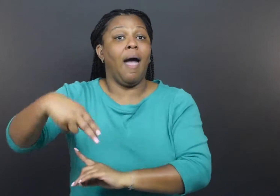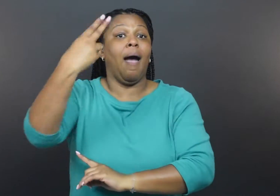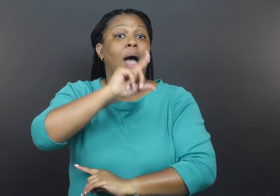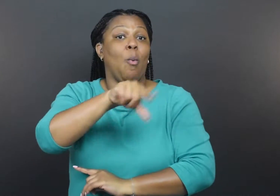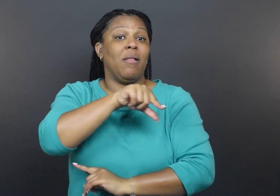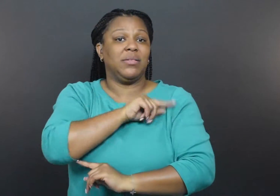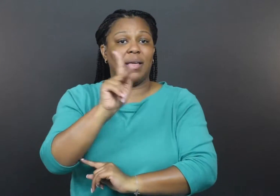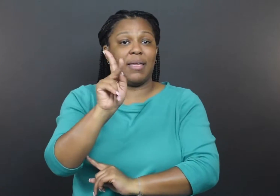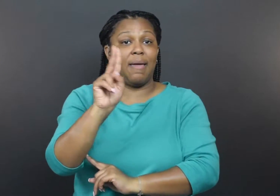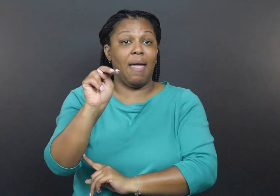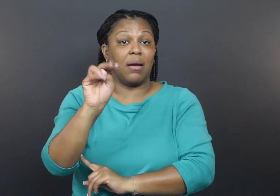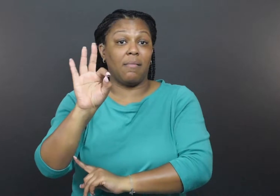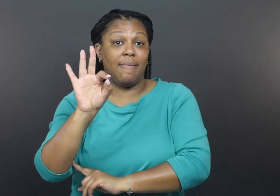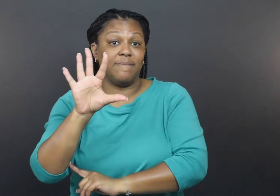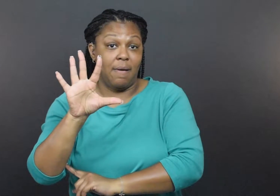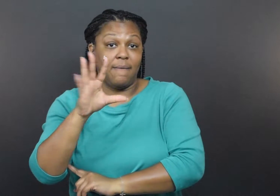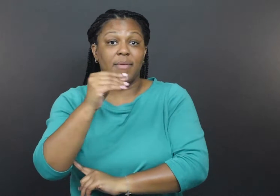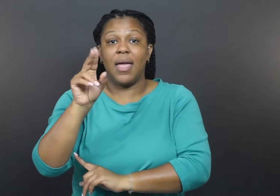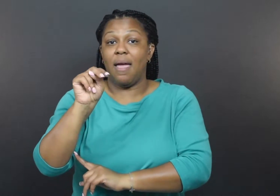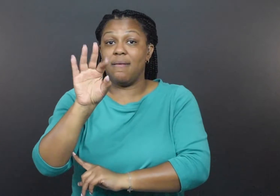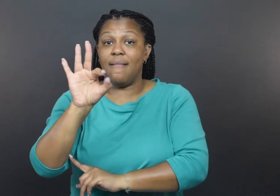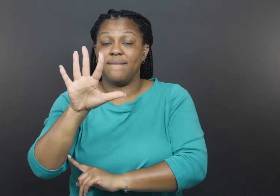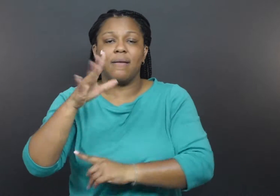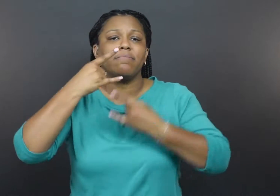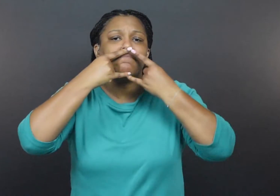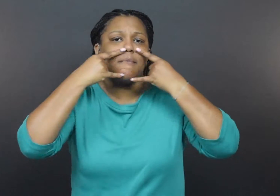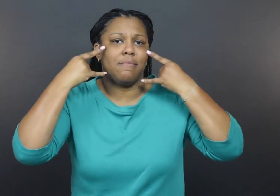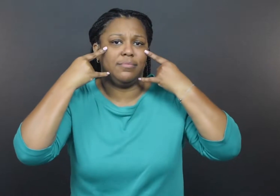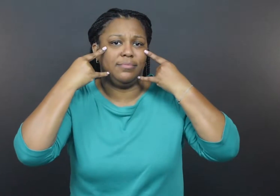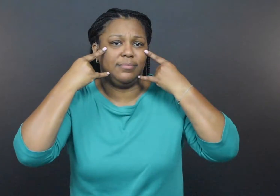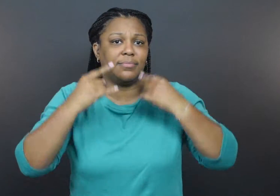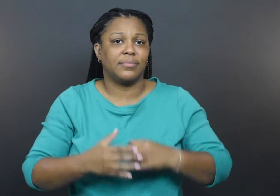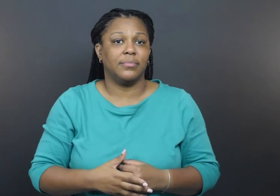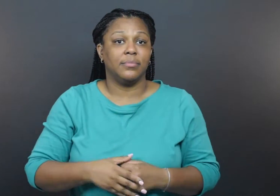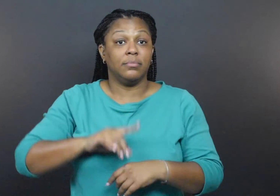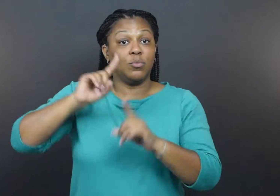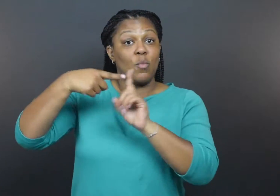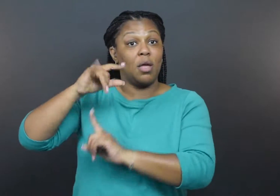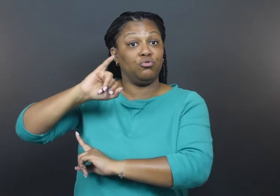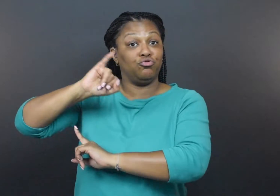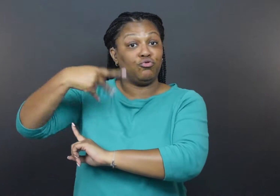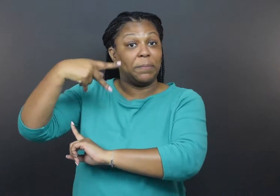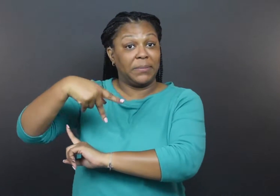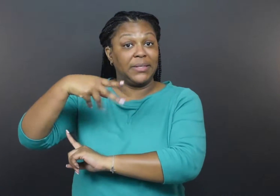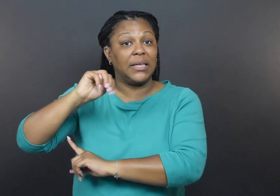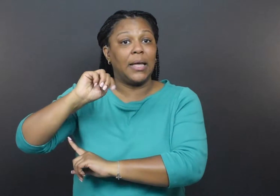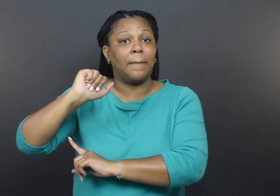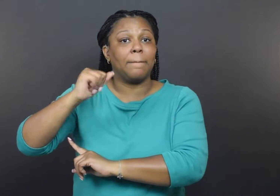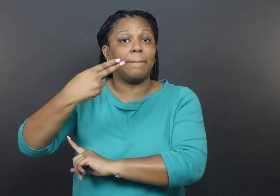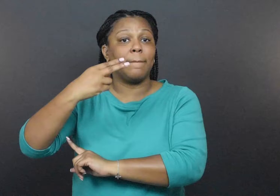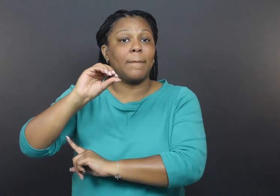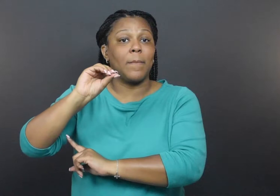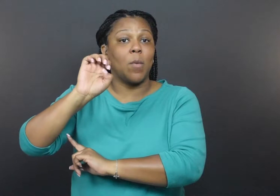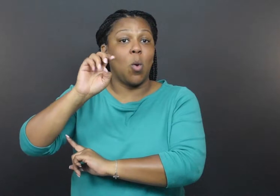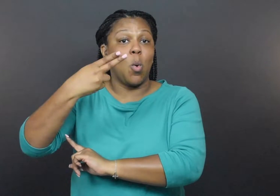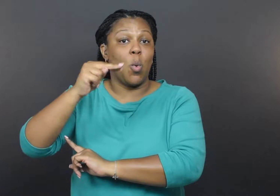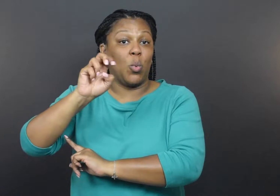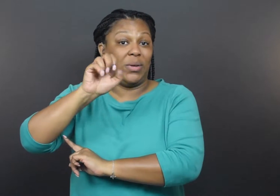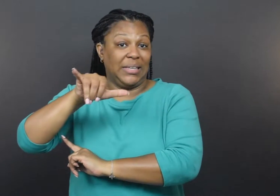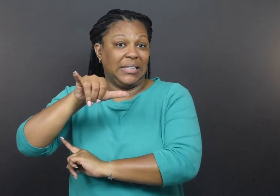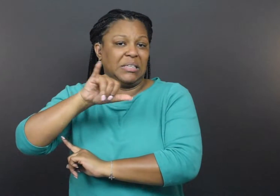In the spring of 2022, Governor Walz announced the distribution of high-quality KN95 and N95 face